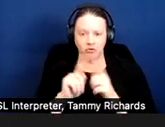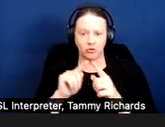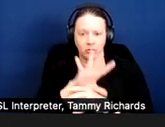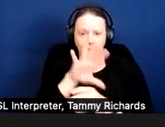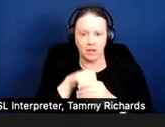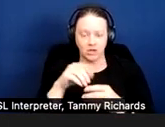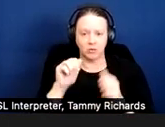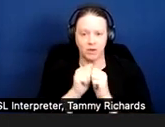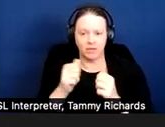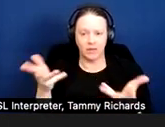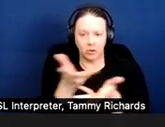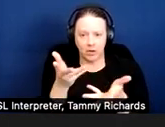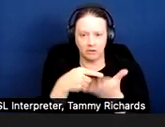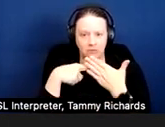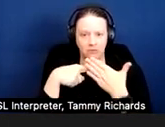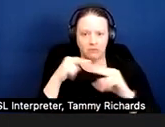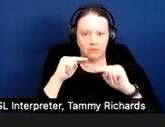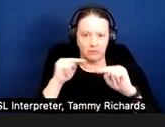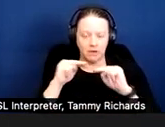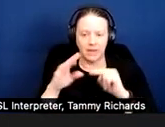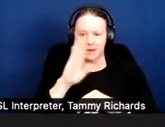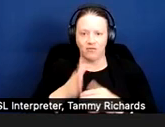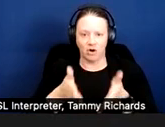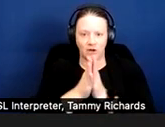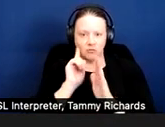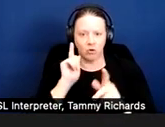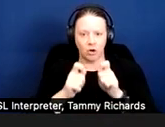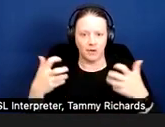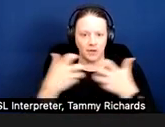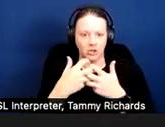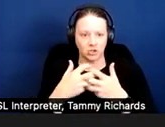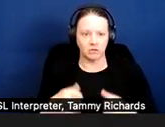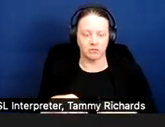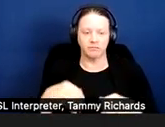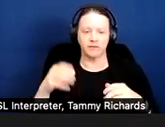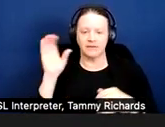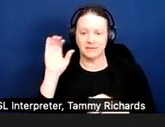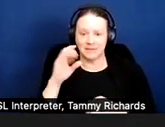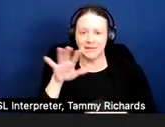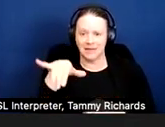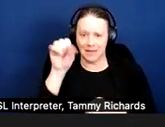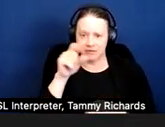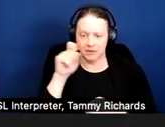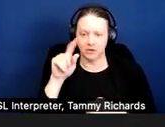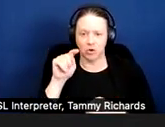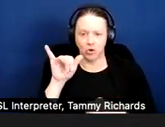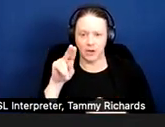and never asked for a reasonable accommodation. C, yes, because Trina asked for more time to clean her unit.